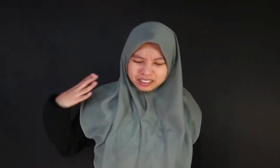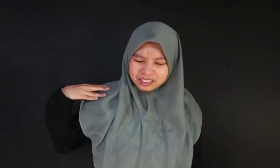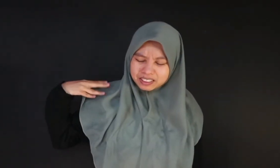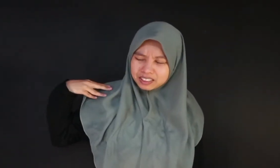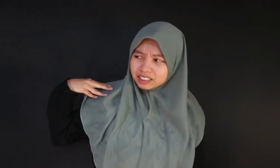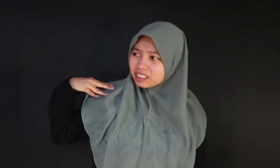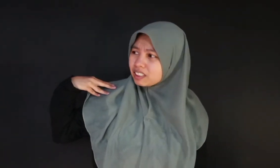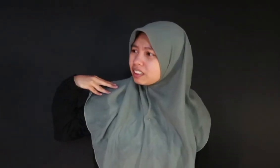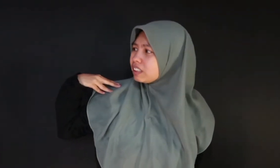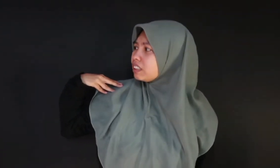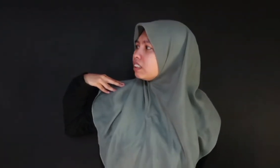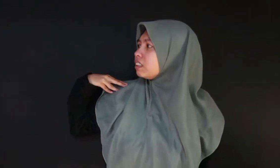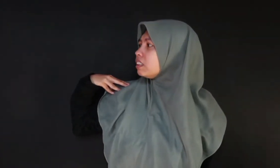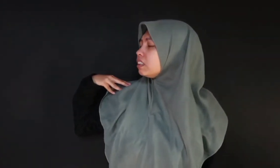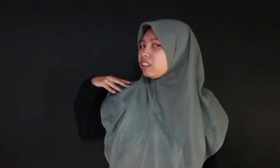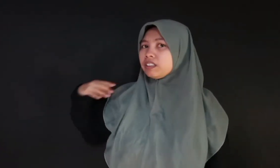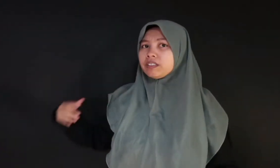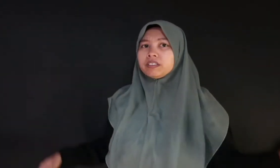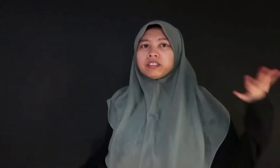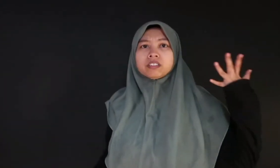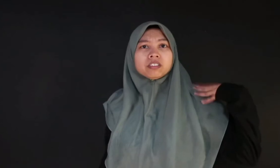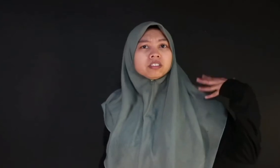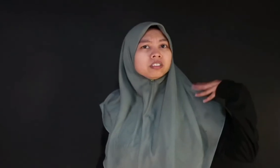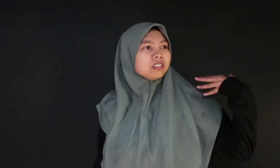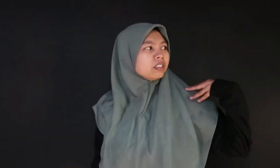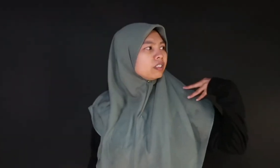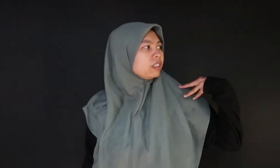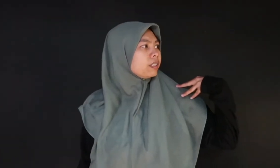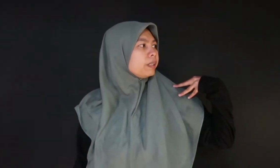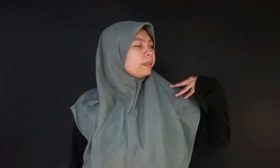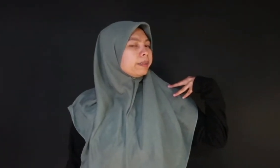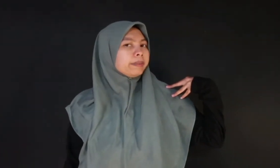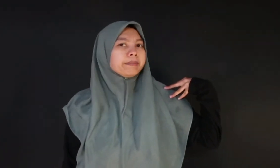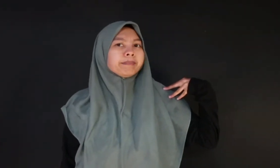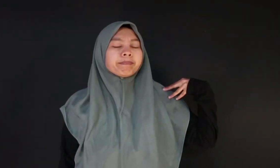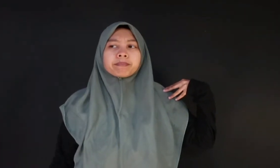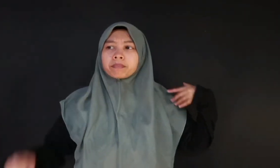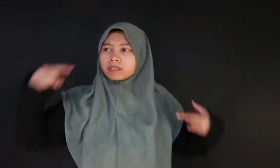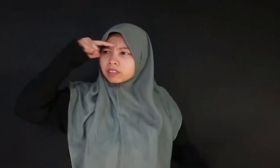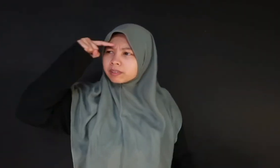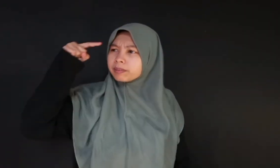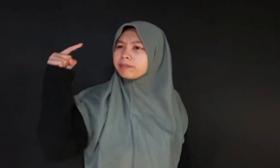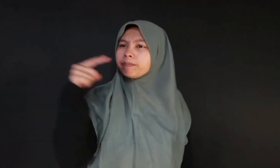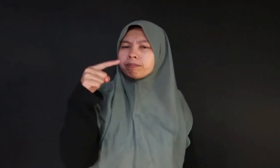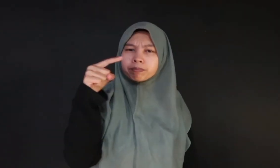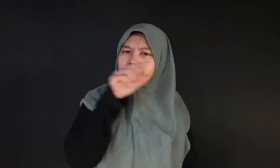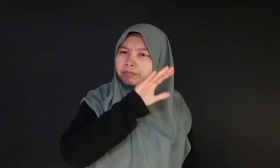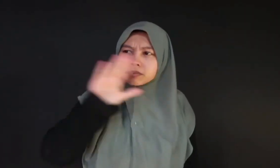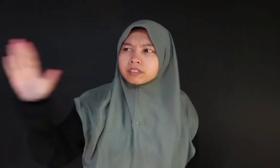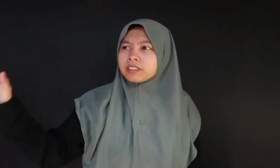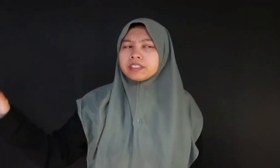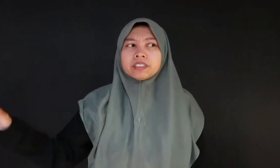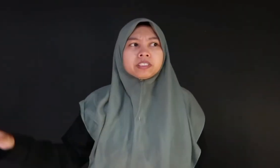Someone advised me, don’t let them bother you